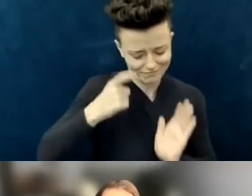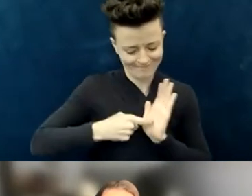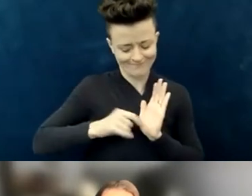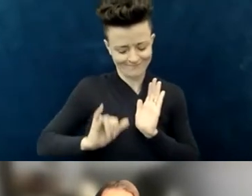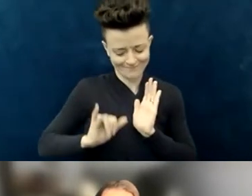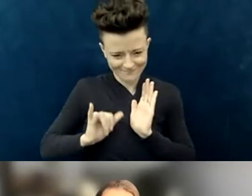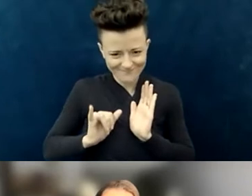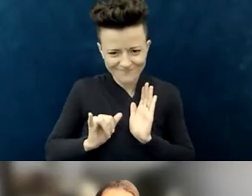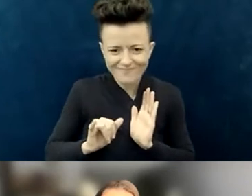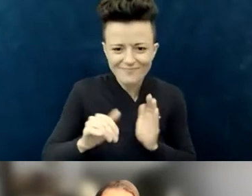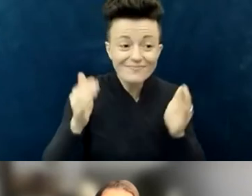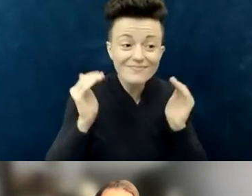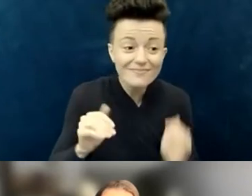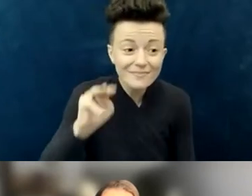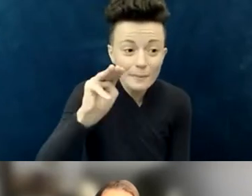Melinda, are you willing to share for us next?